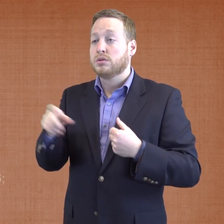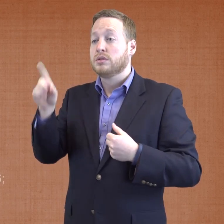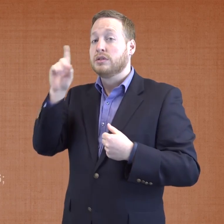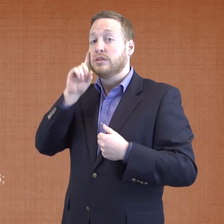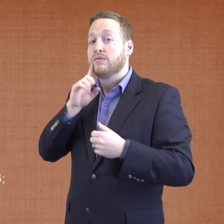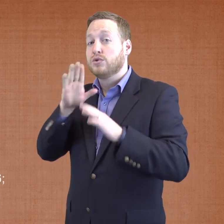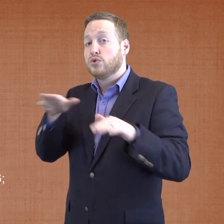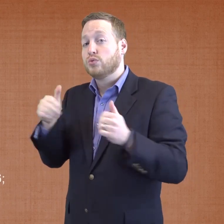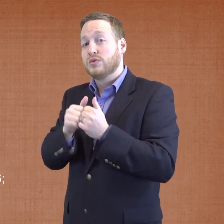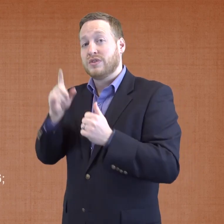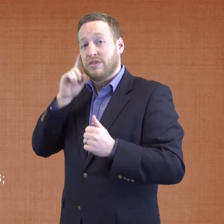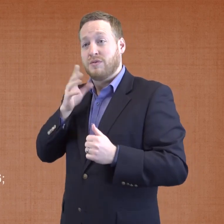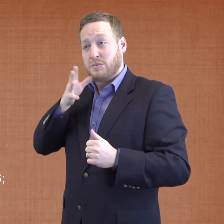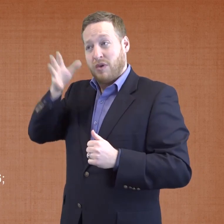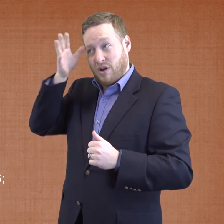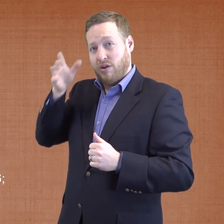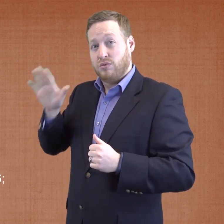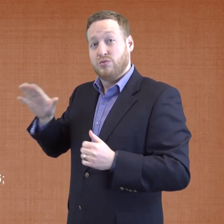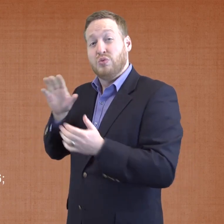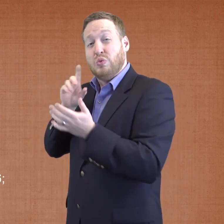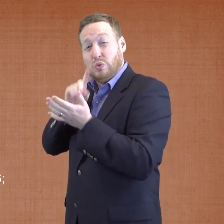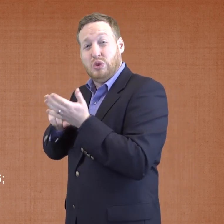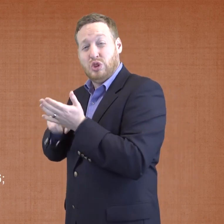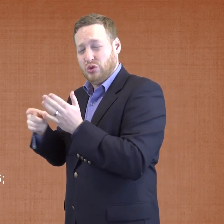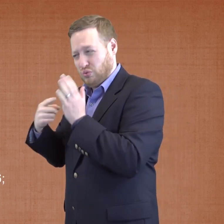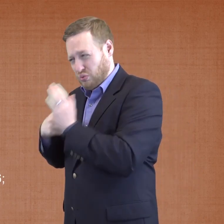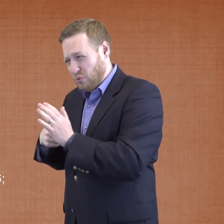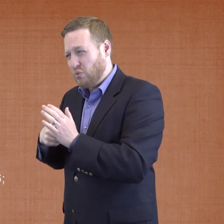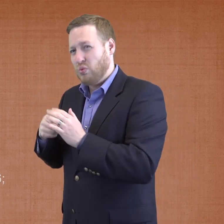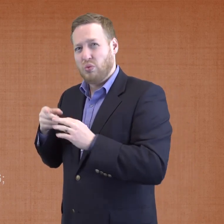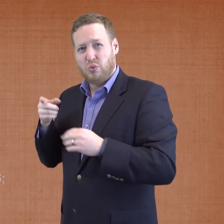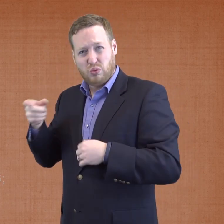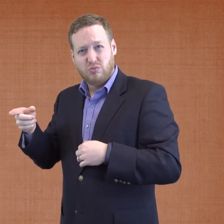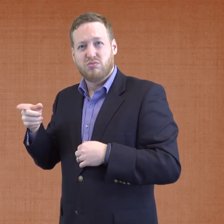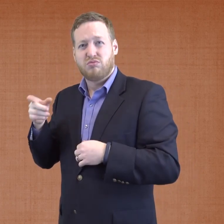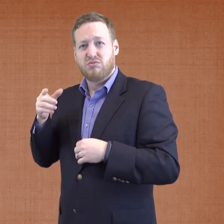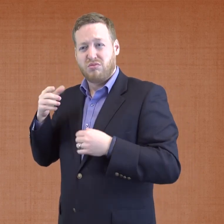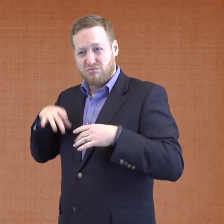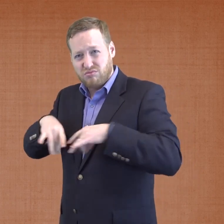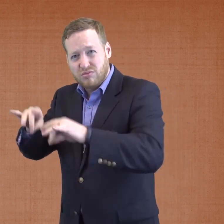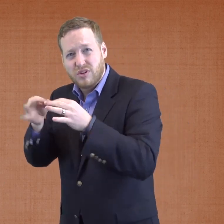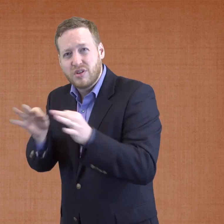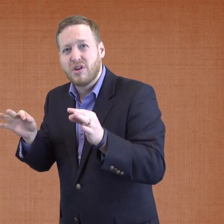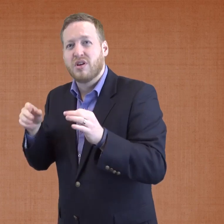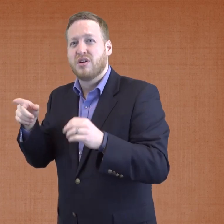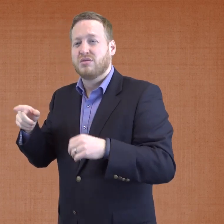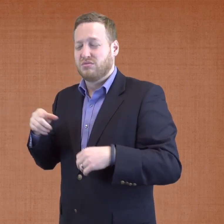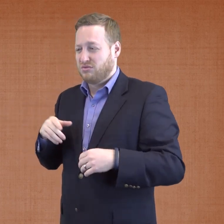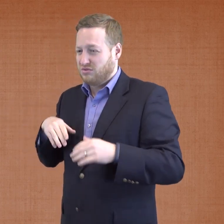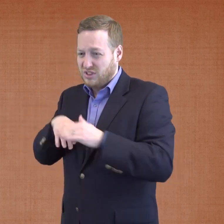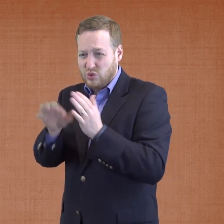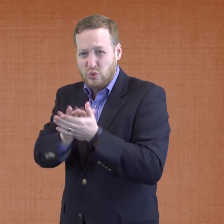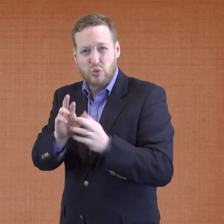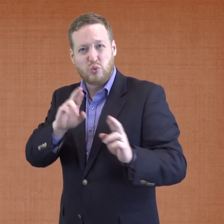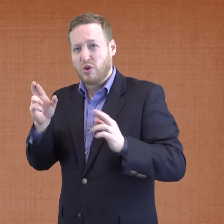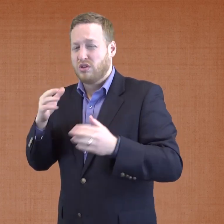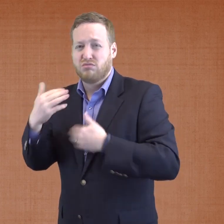However, research shows that Deaf children of Deaf parents acquire language and enter school ready to